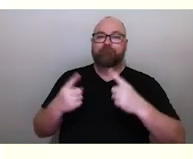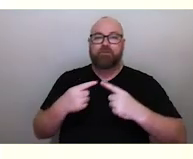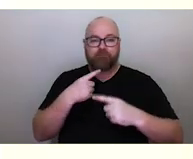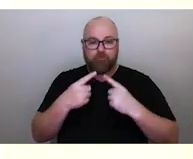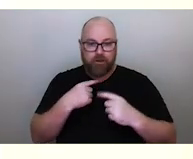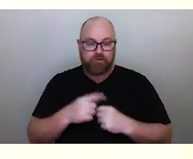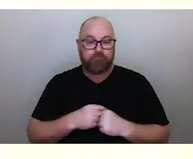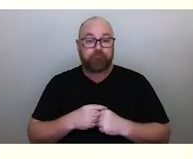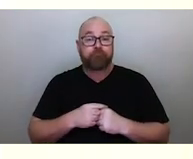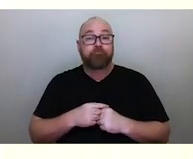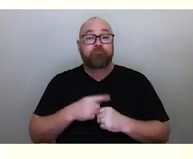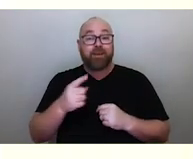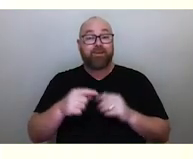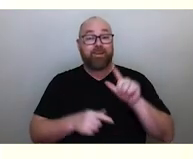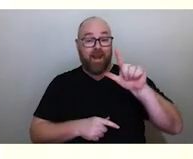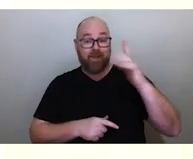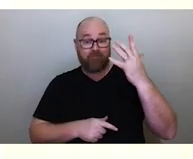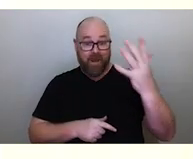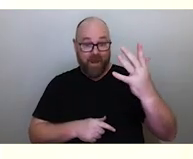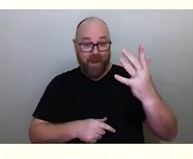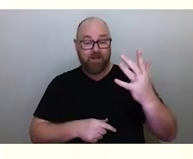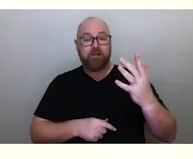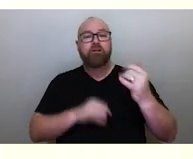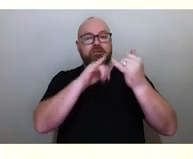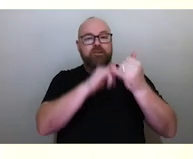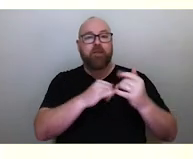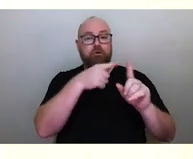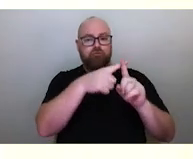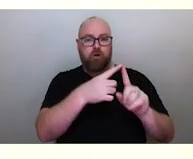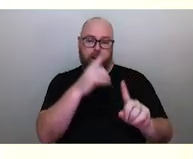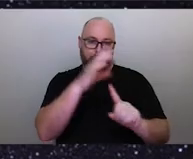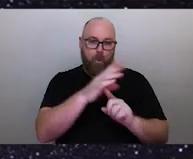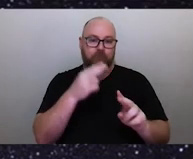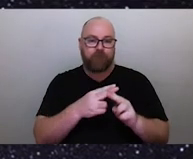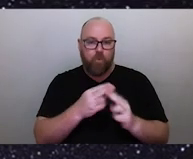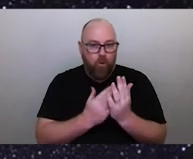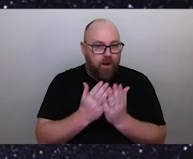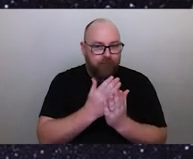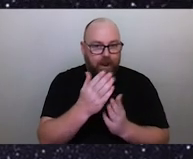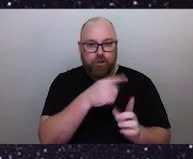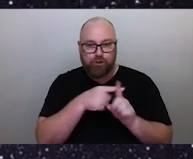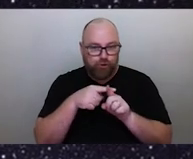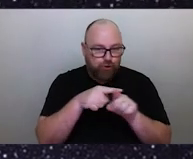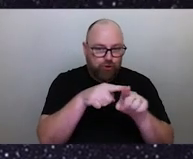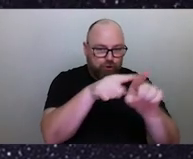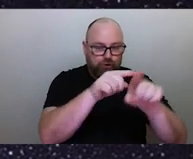the Southern Cross, is an important navigational aid because where it rises